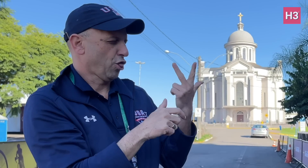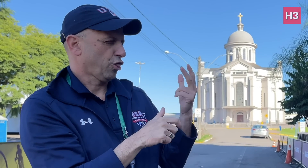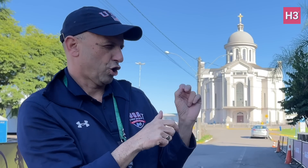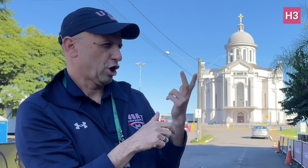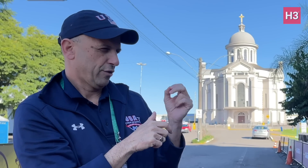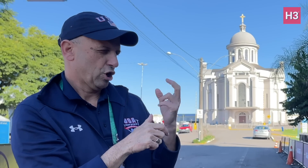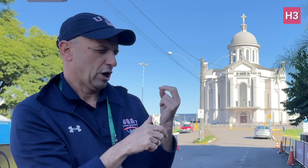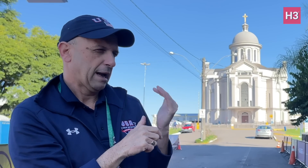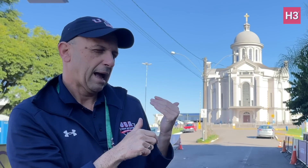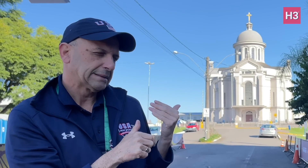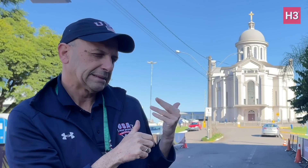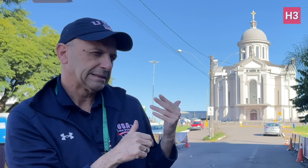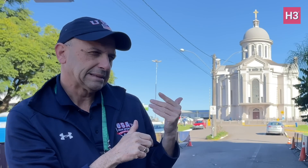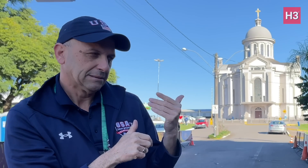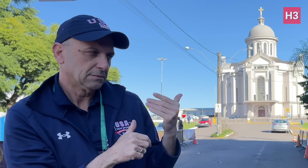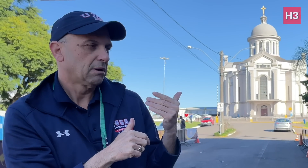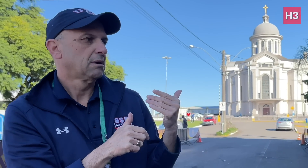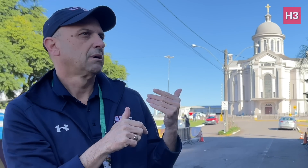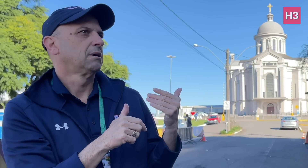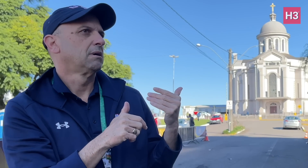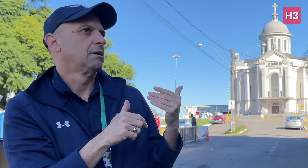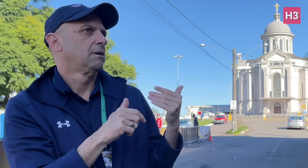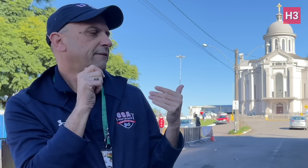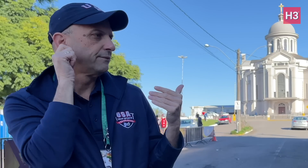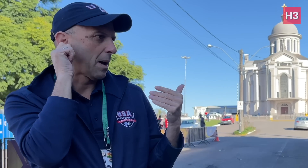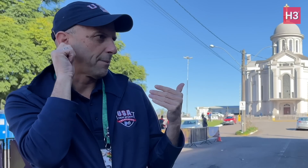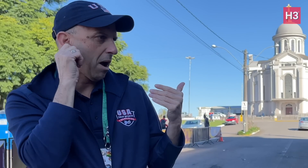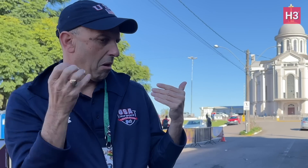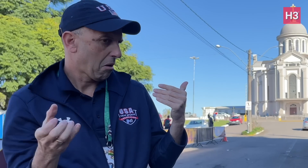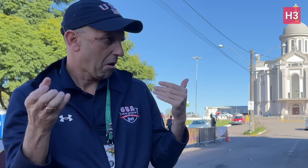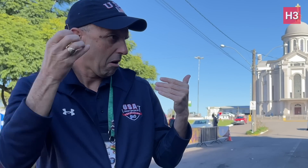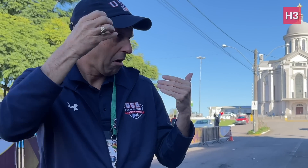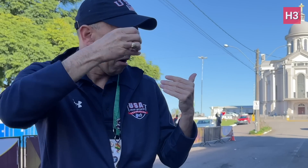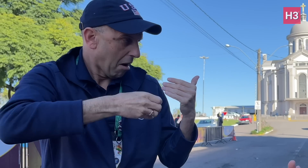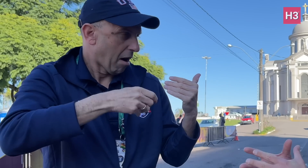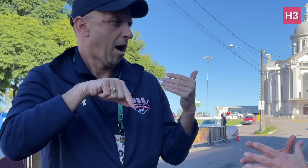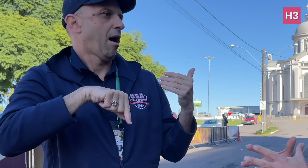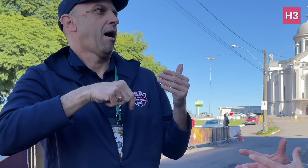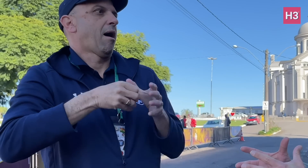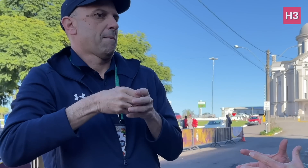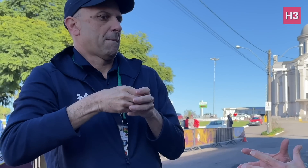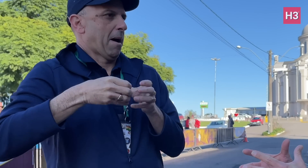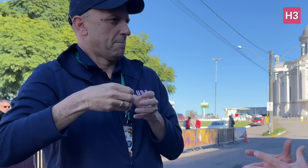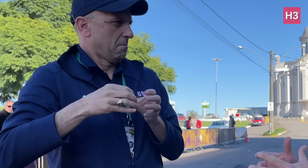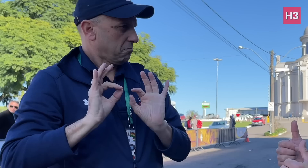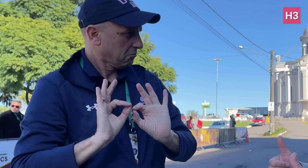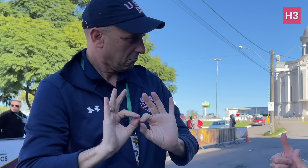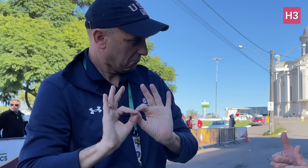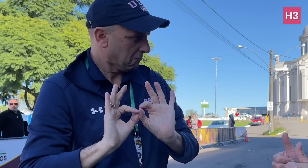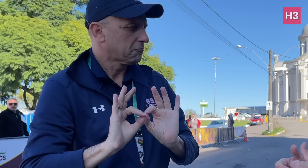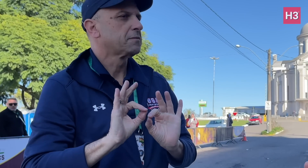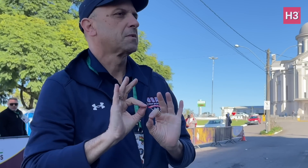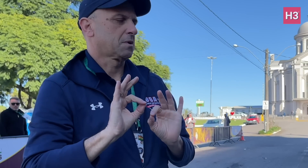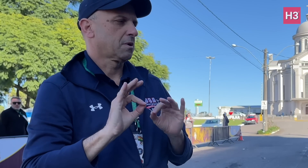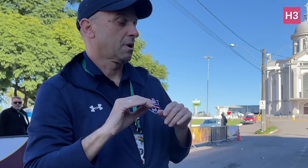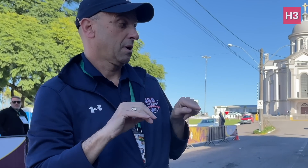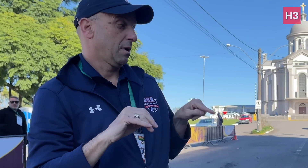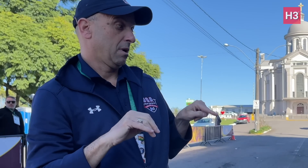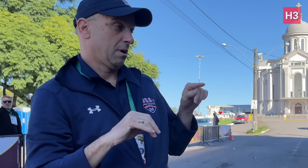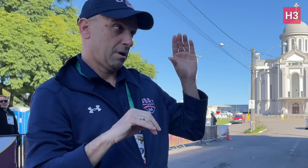Then women cyclists made their debut in the Deaflympics and the number grew steadily over the years.